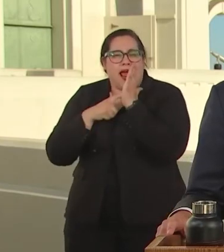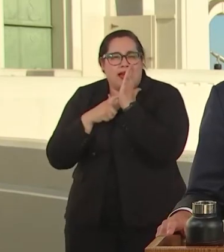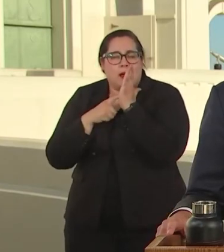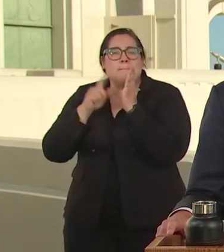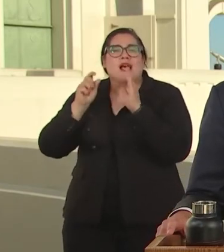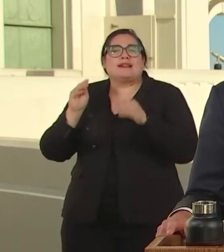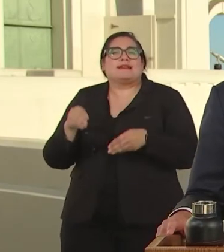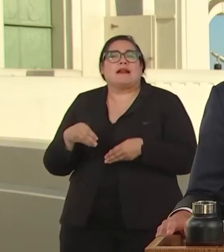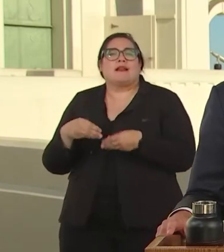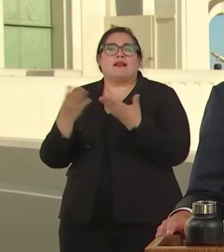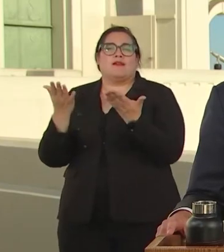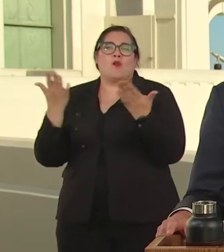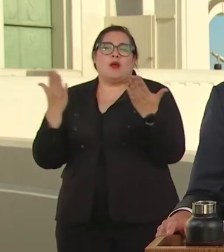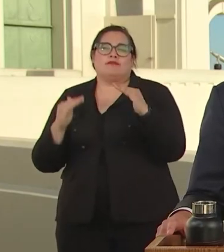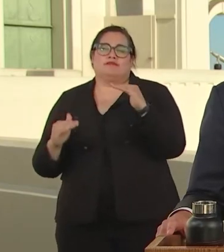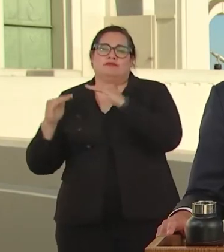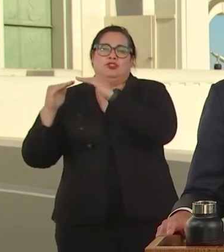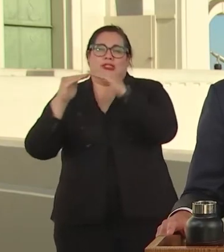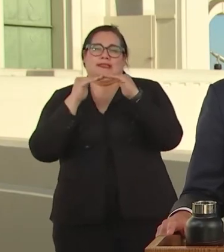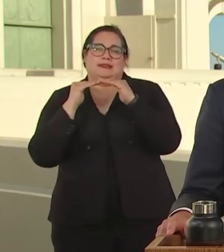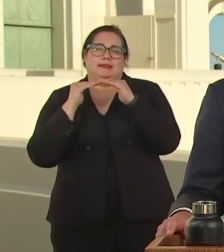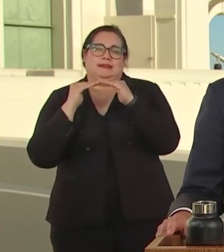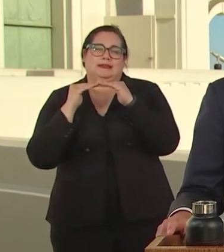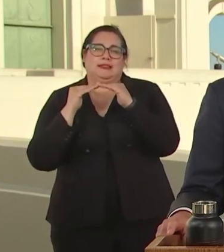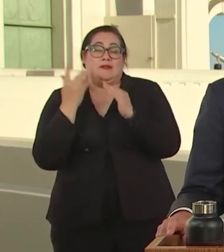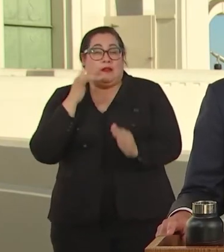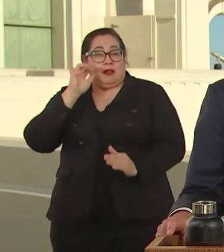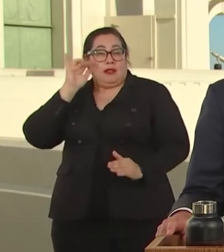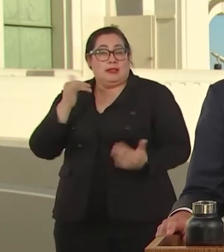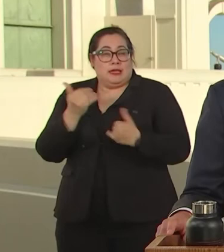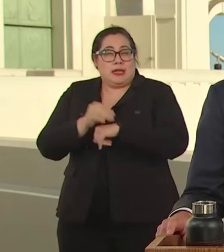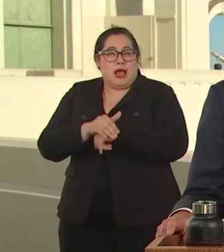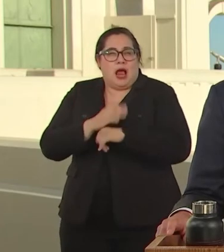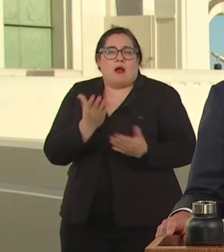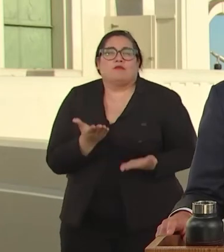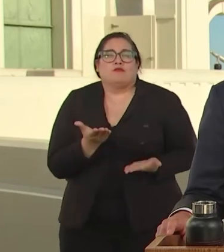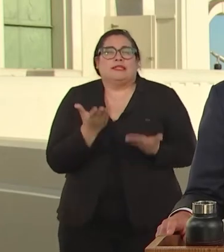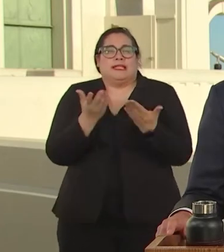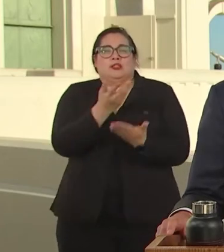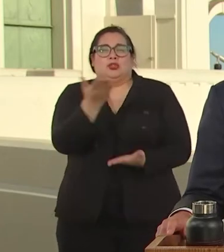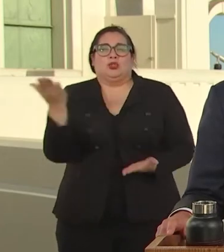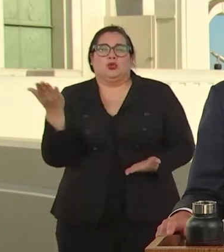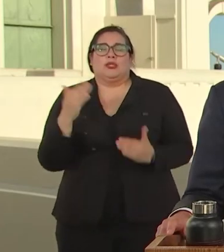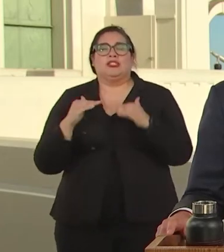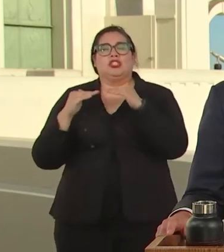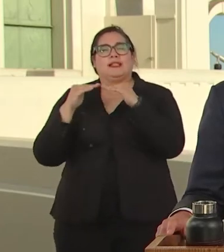YOUR MAYOR. SO THAT END, I'M PRESENTING TO